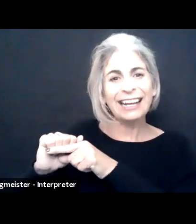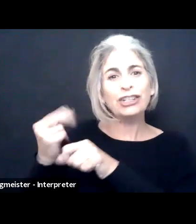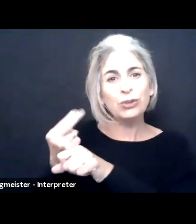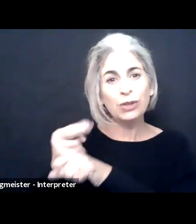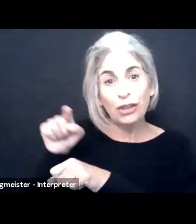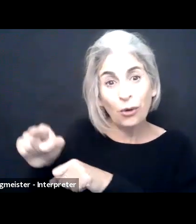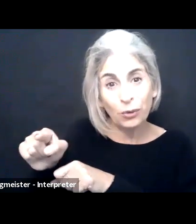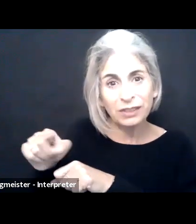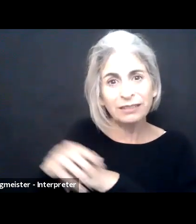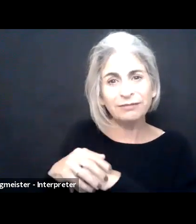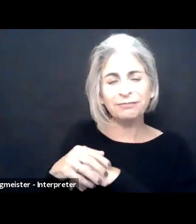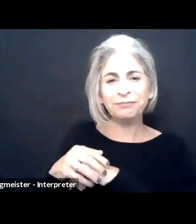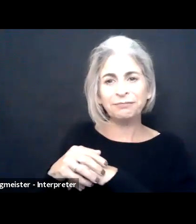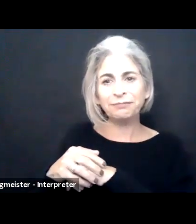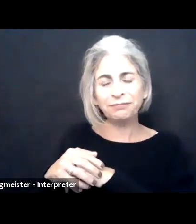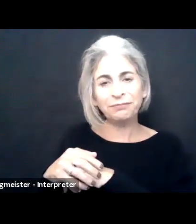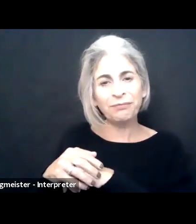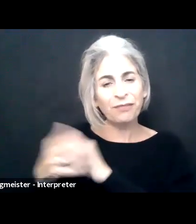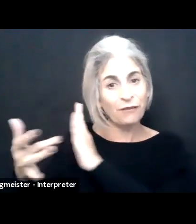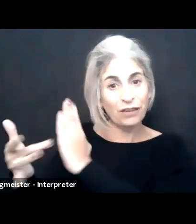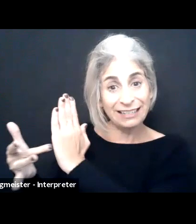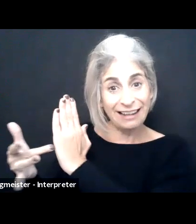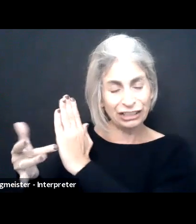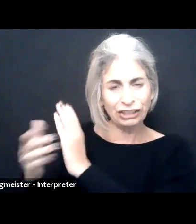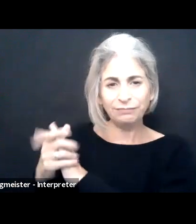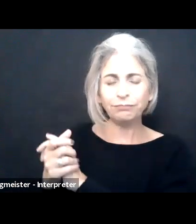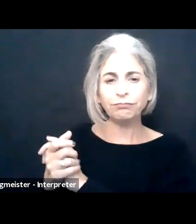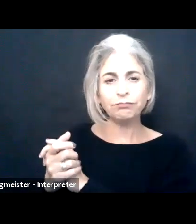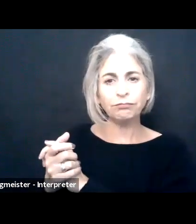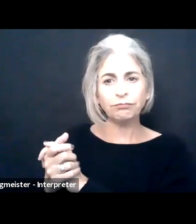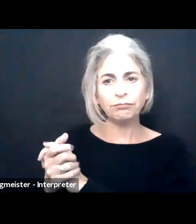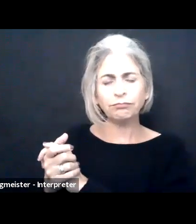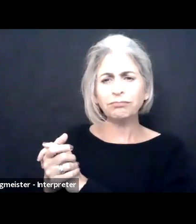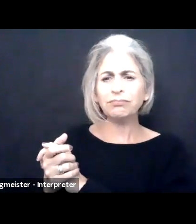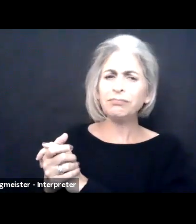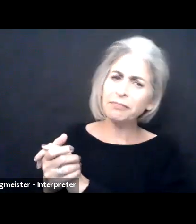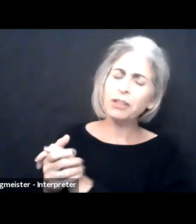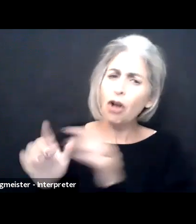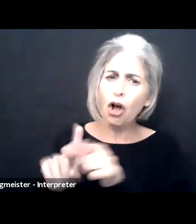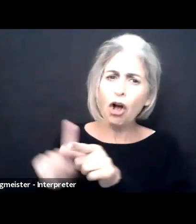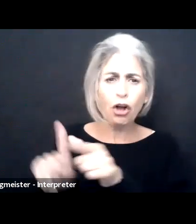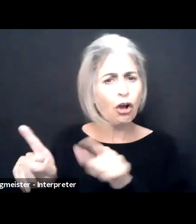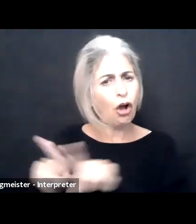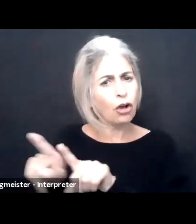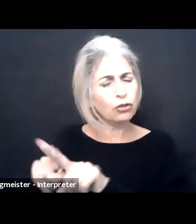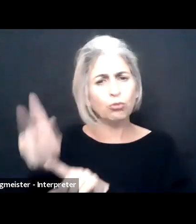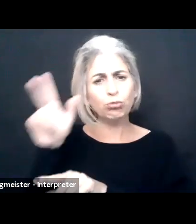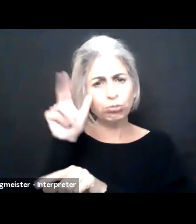what are the implications for training and being able to use those features with quick turnarounds and cycles in